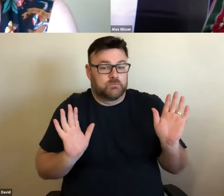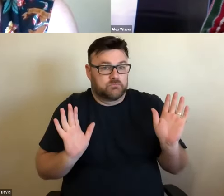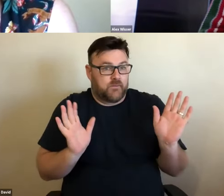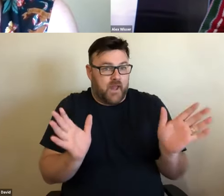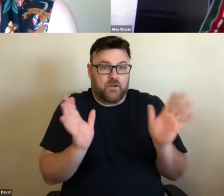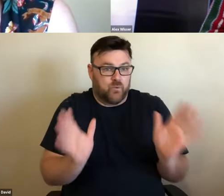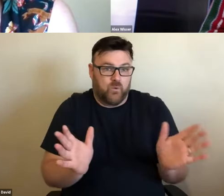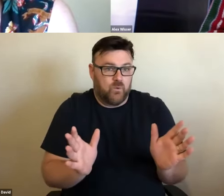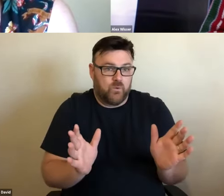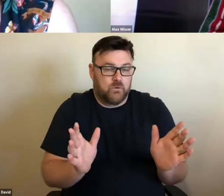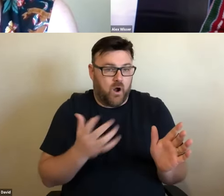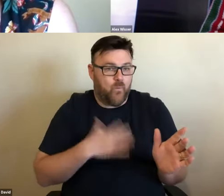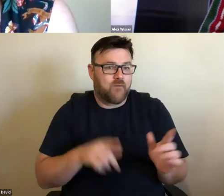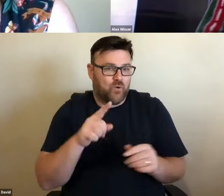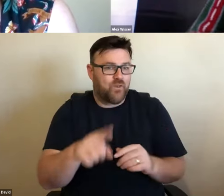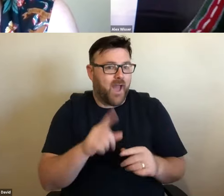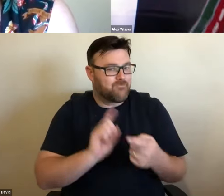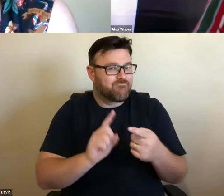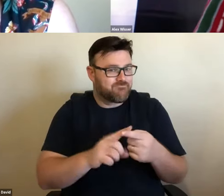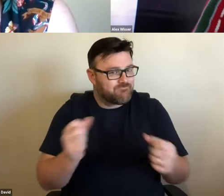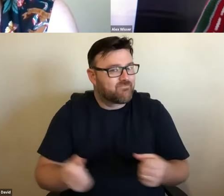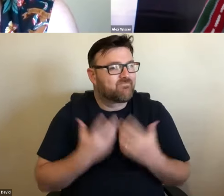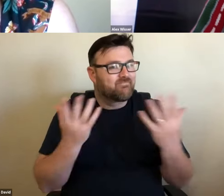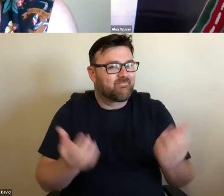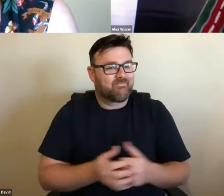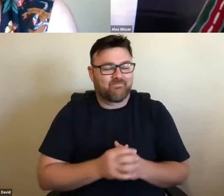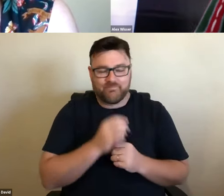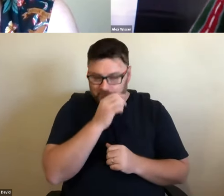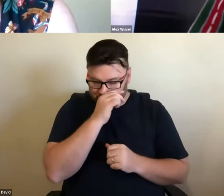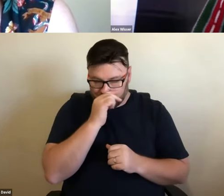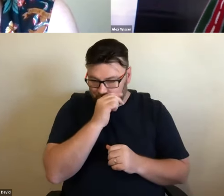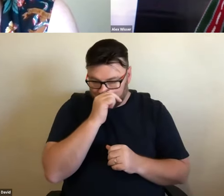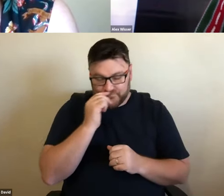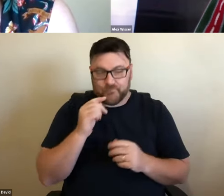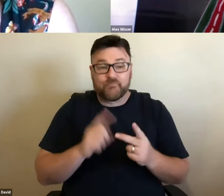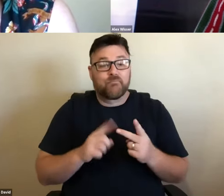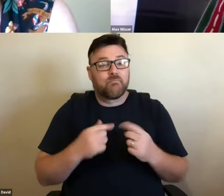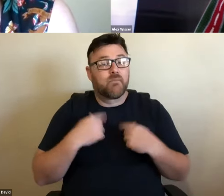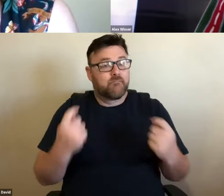that. The festival, it seems to be turning - it's an interesting